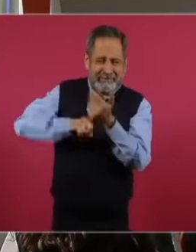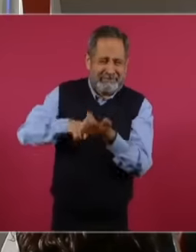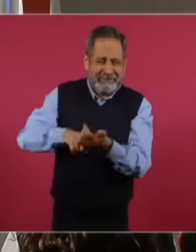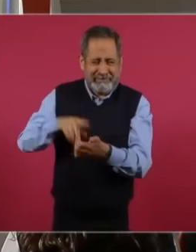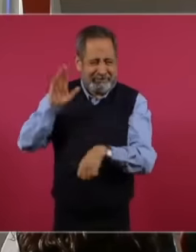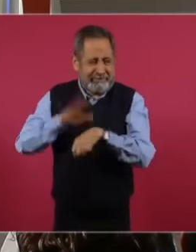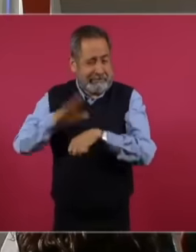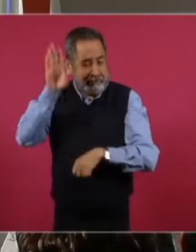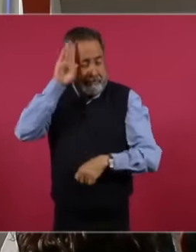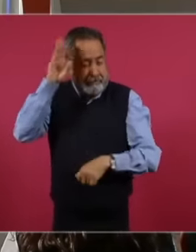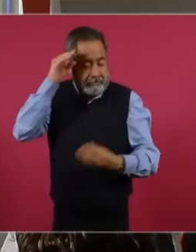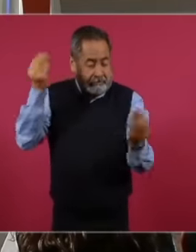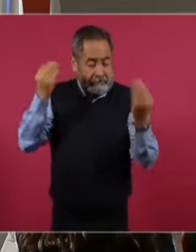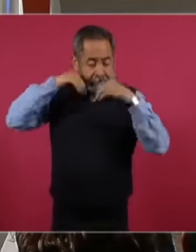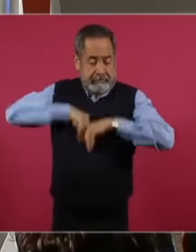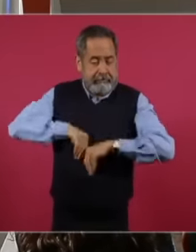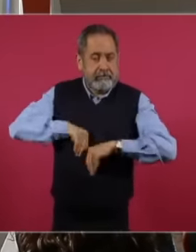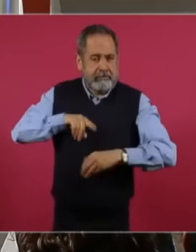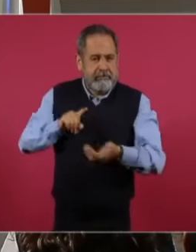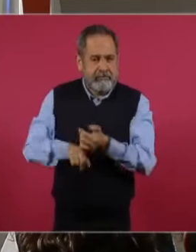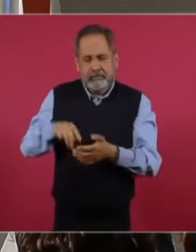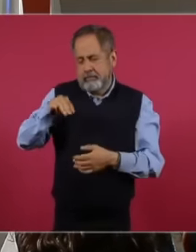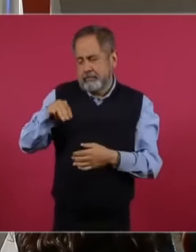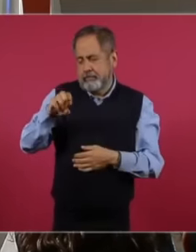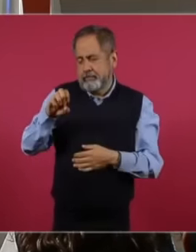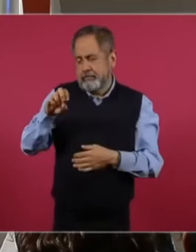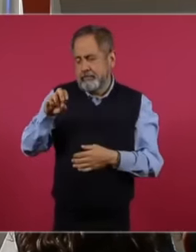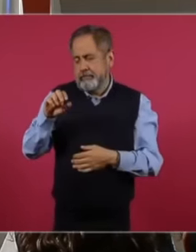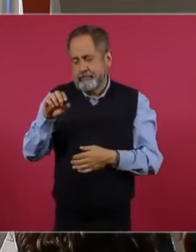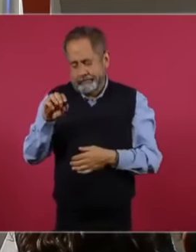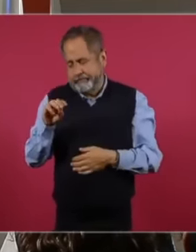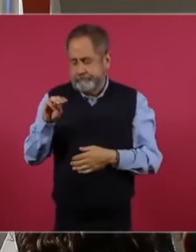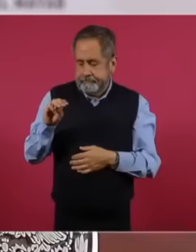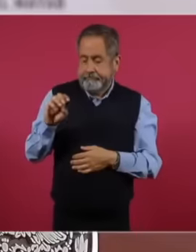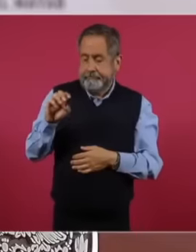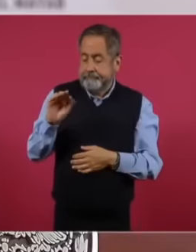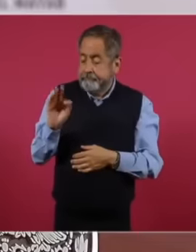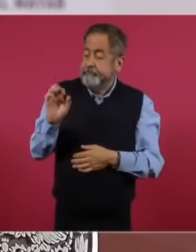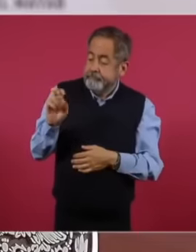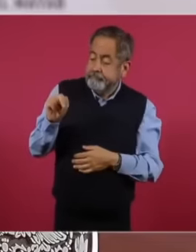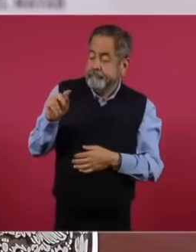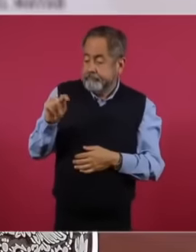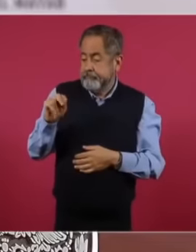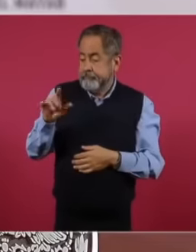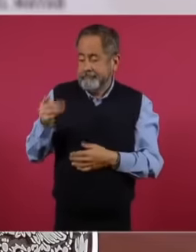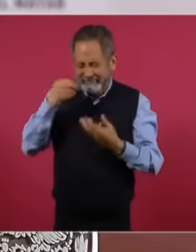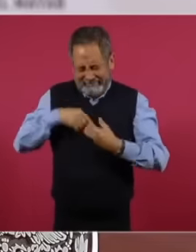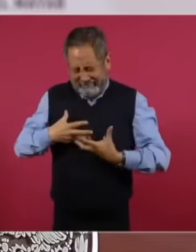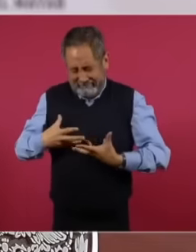dependent on opioids or opiates like eh. For example, fentanyl, in our country